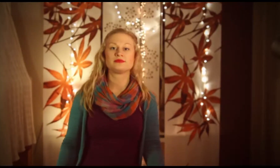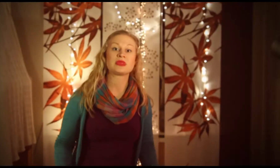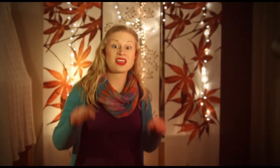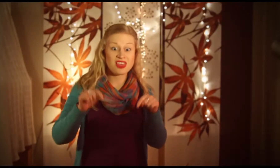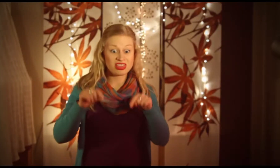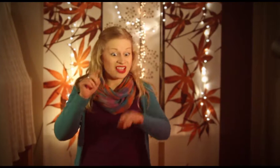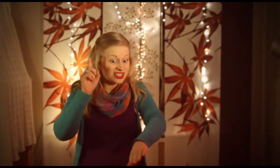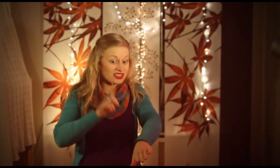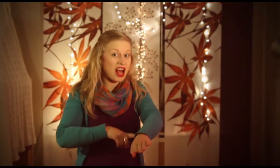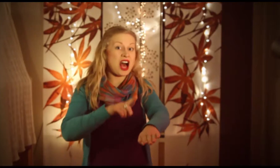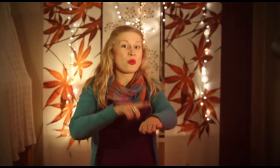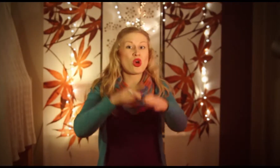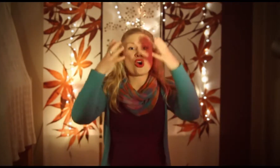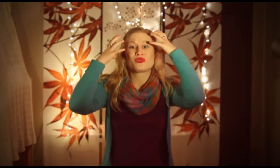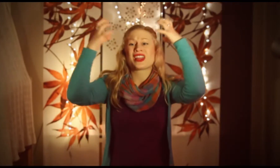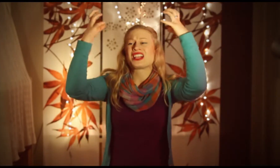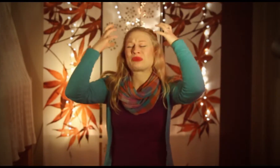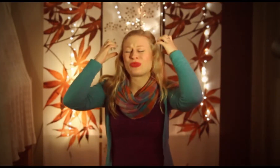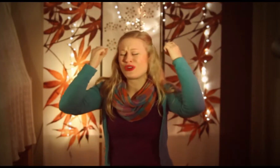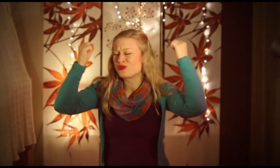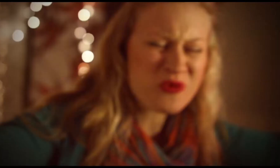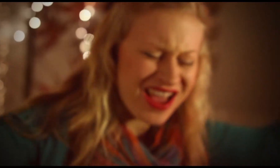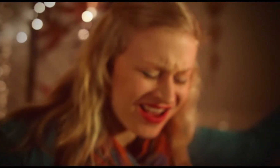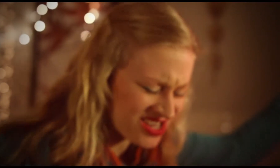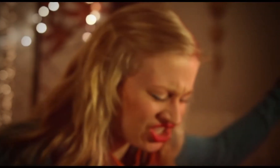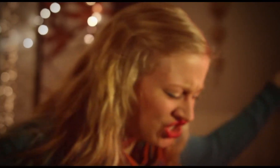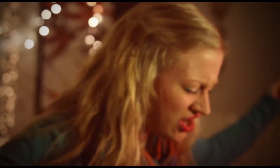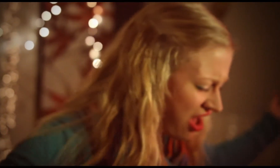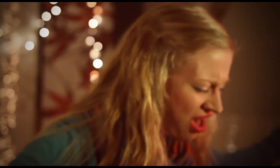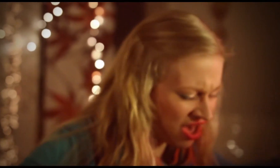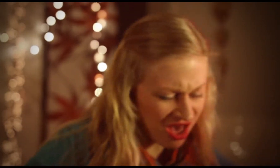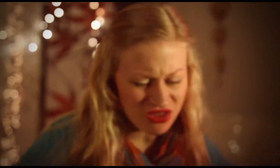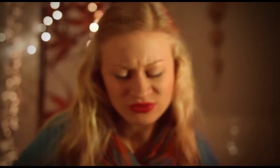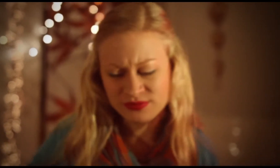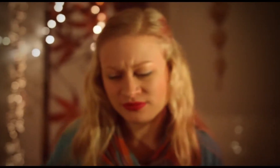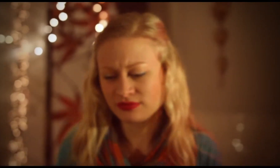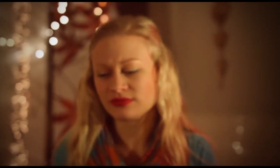In this time of desperation,